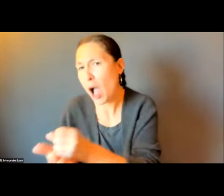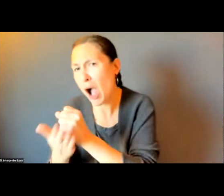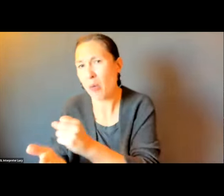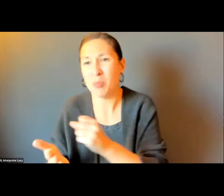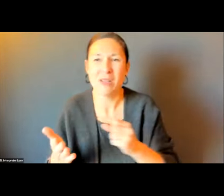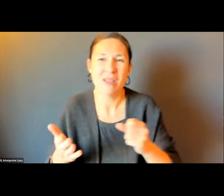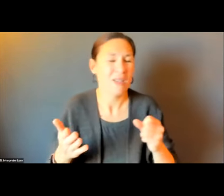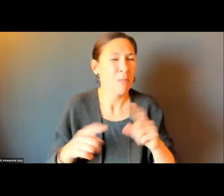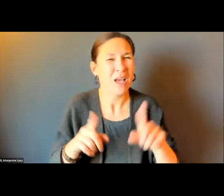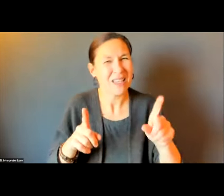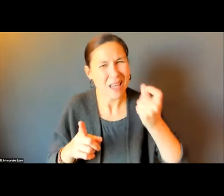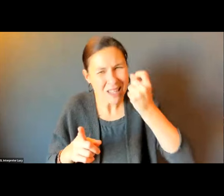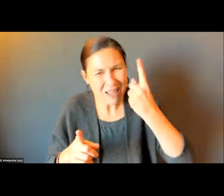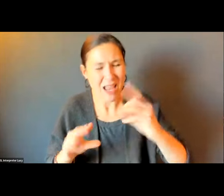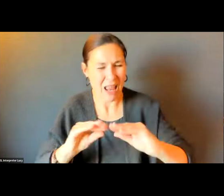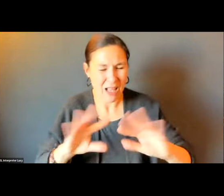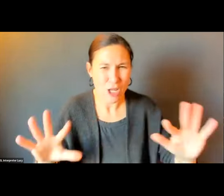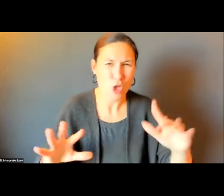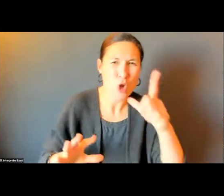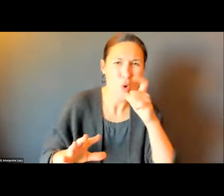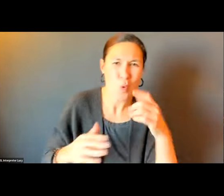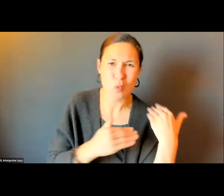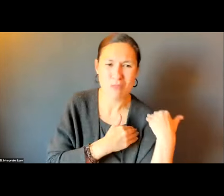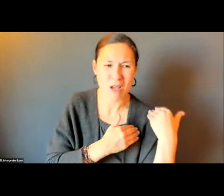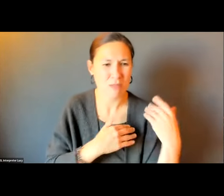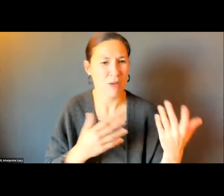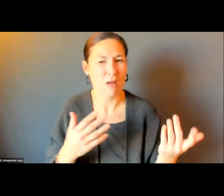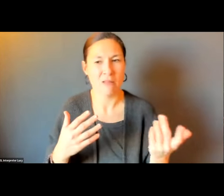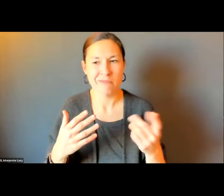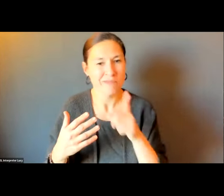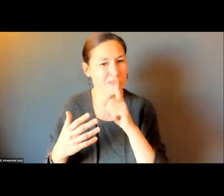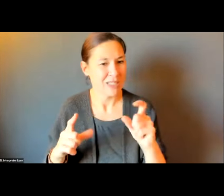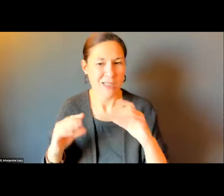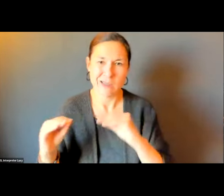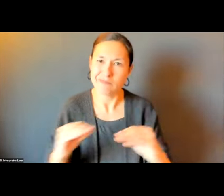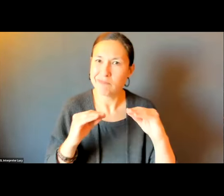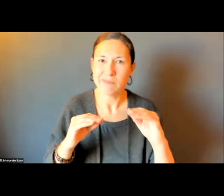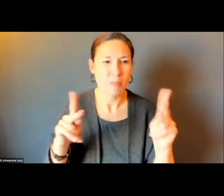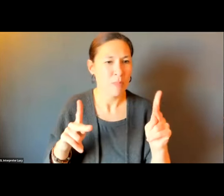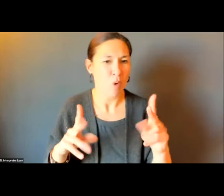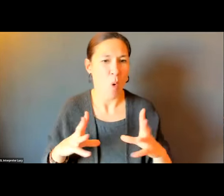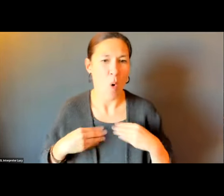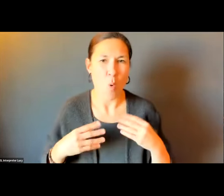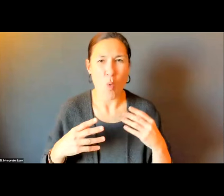COUPLE OF DAYS. AND THAT'S SOMETHING TO TOSS INTO THE MIX.